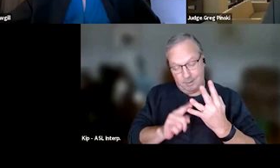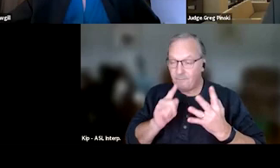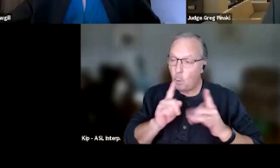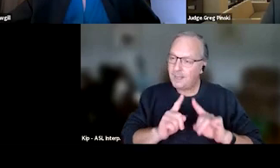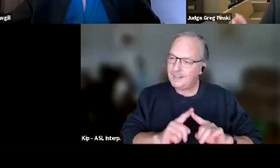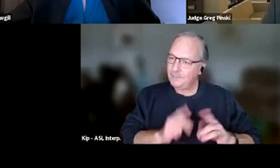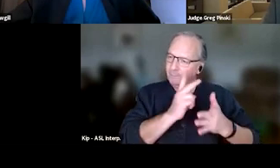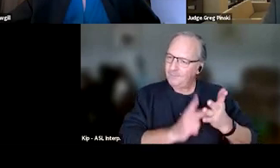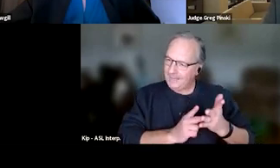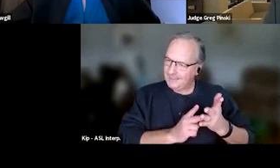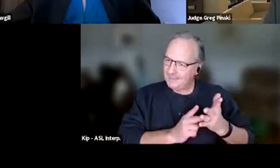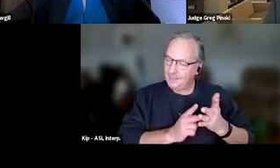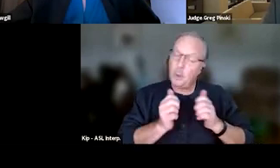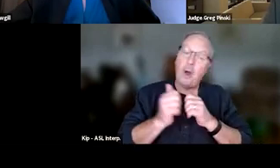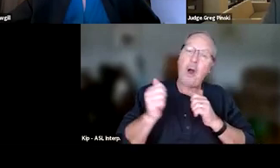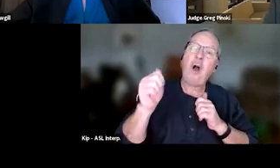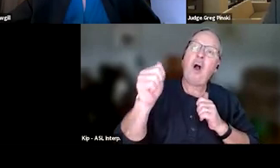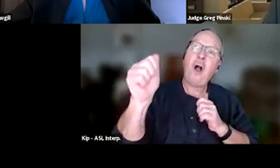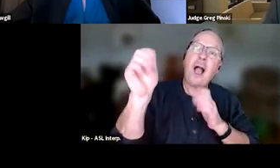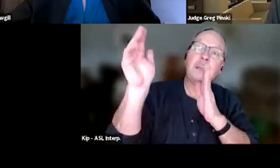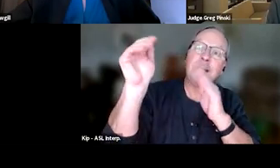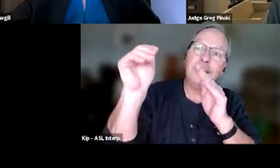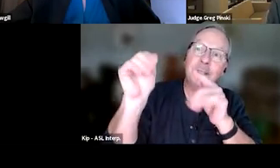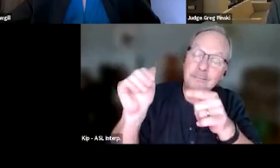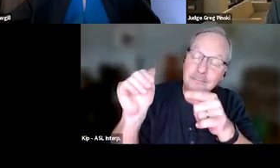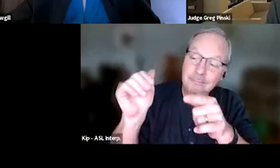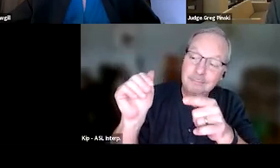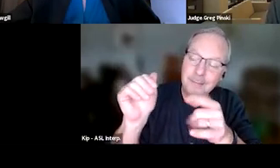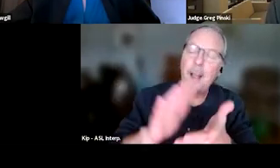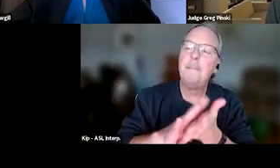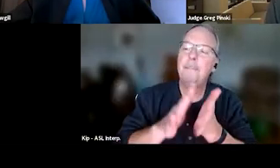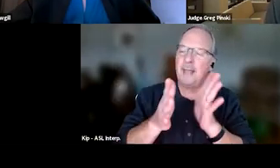those distal expectations will become proximal expectations.